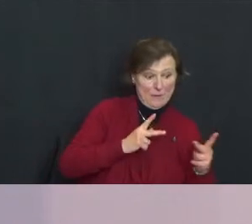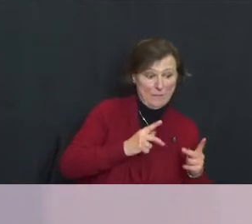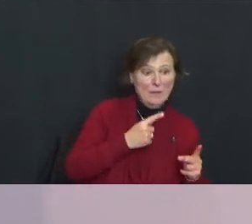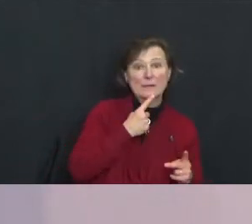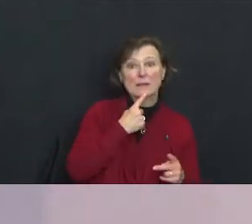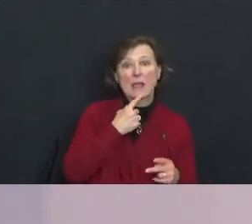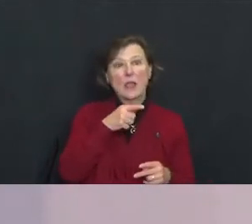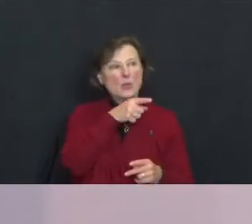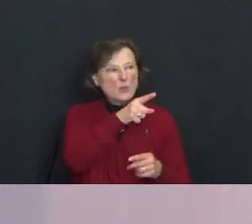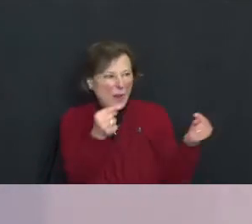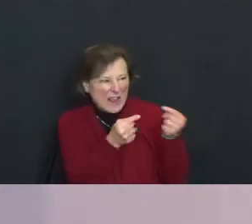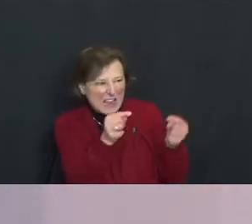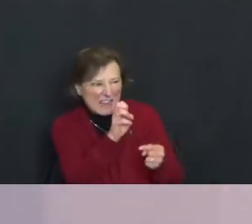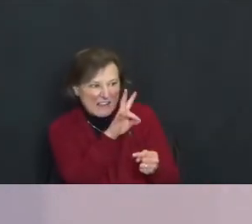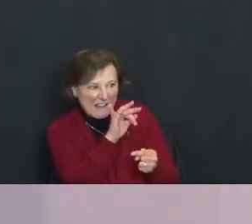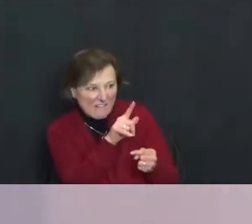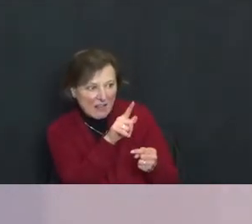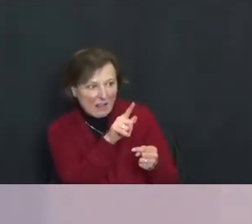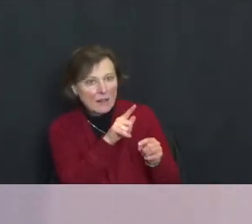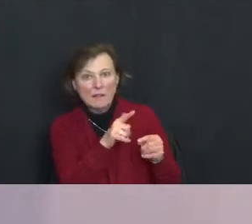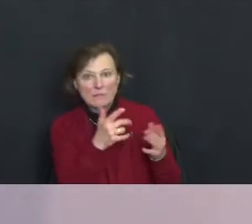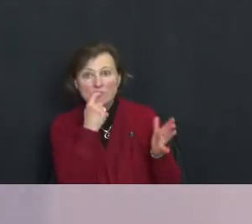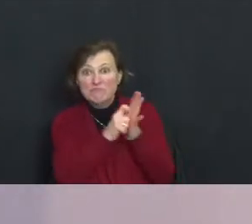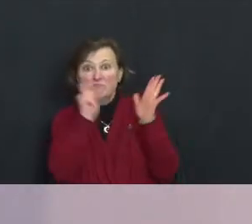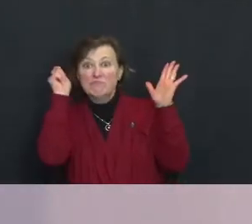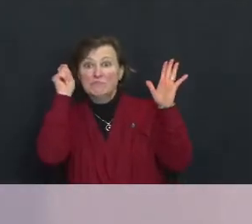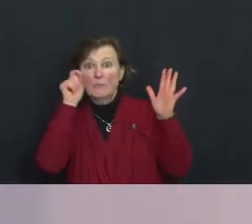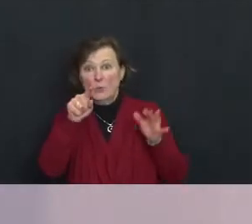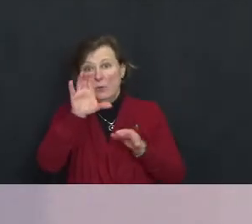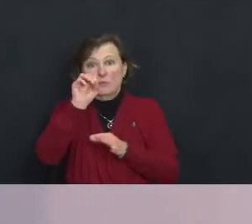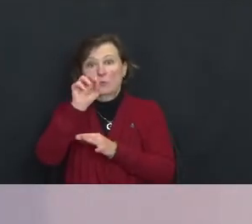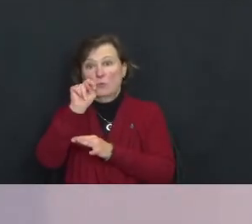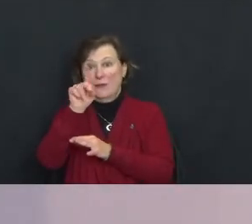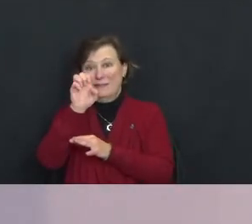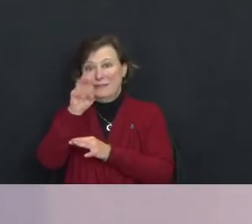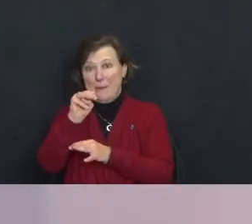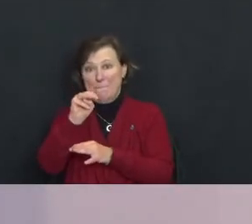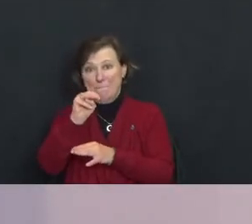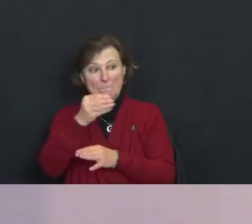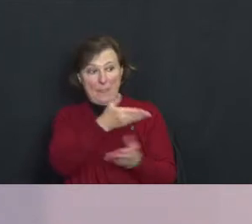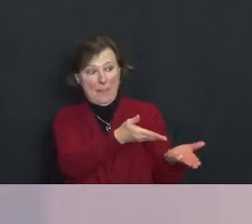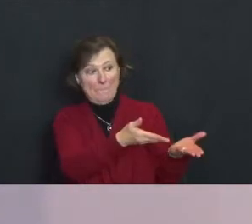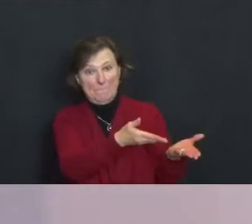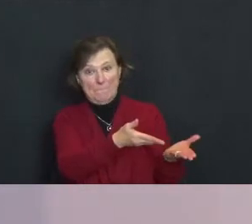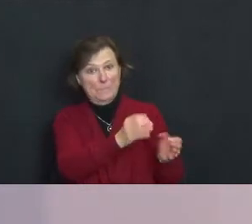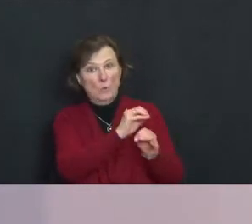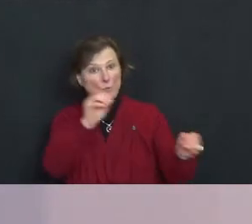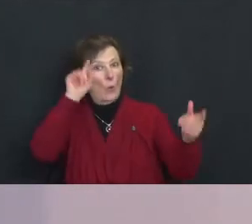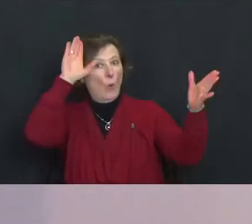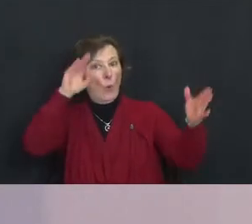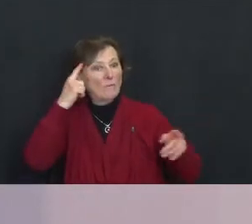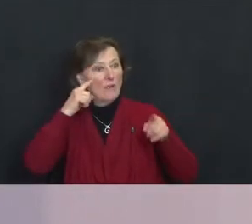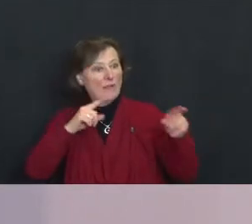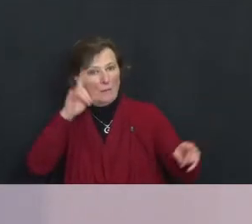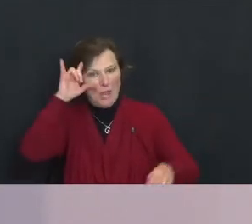is evil, that's it, you've condemned them, there's no hope for them. That's eternal condemnation.